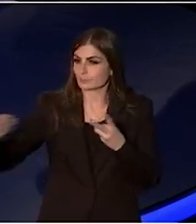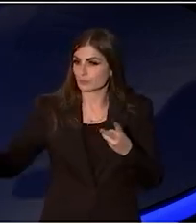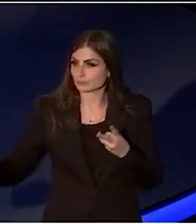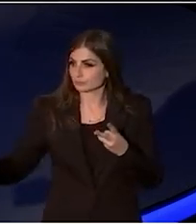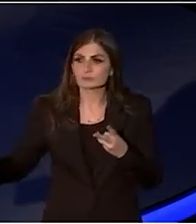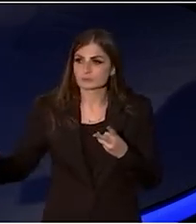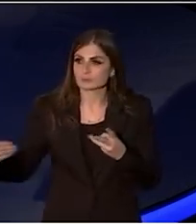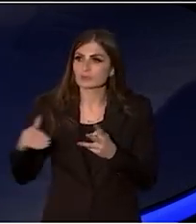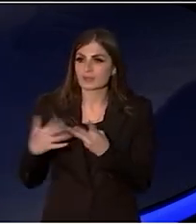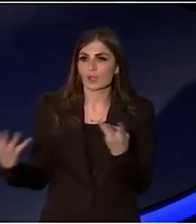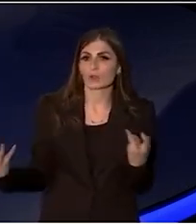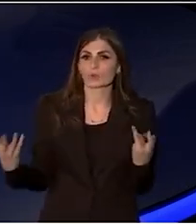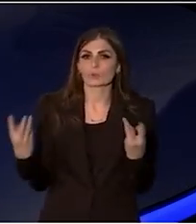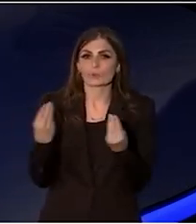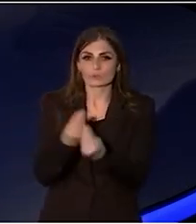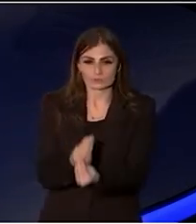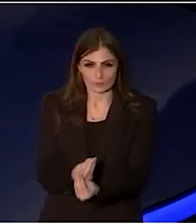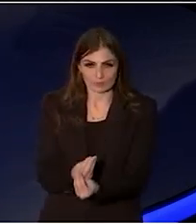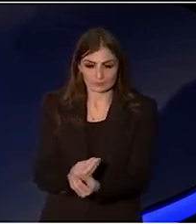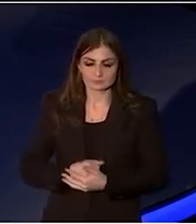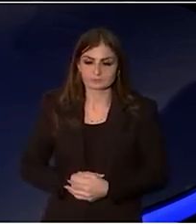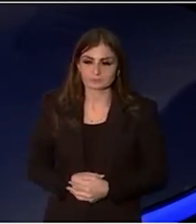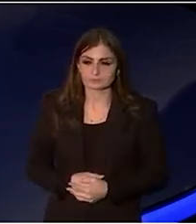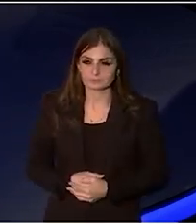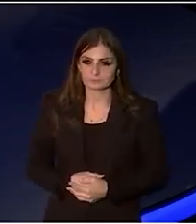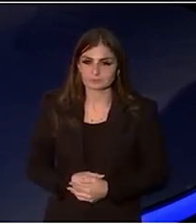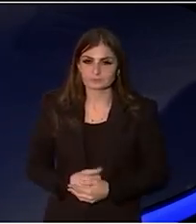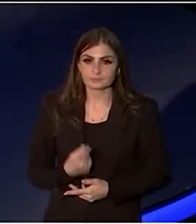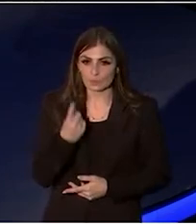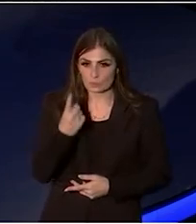we bring all three together in one body,